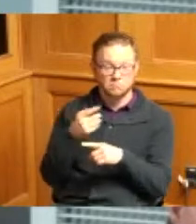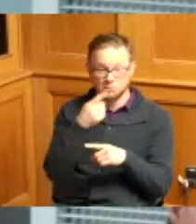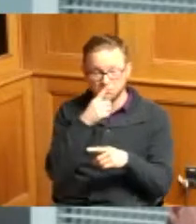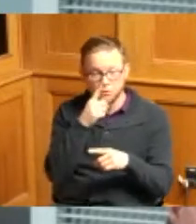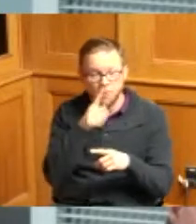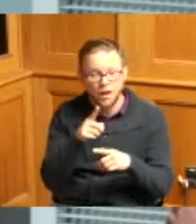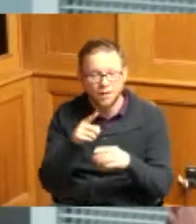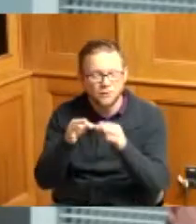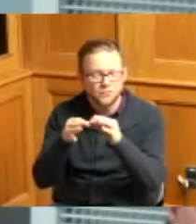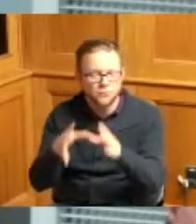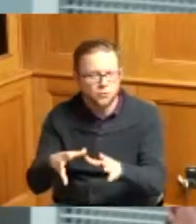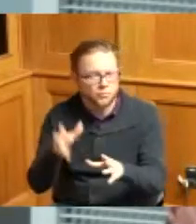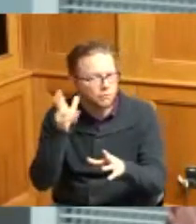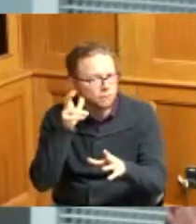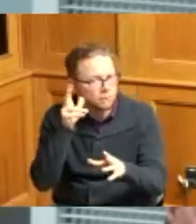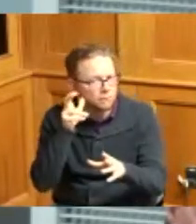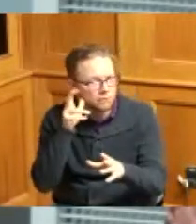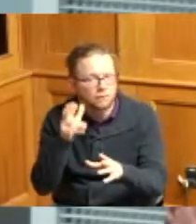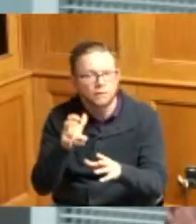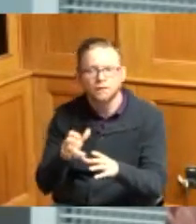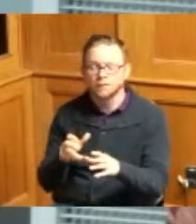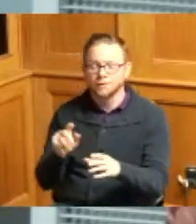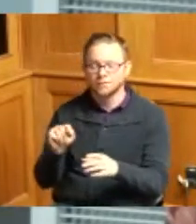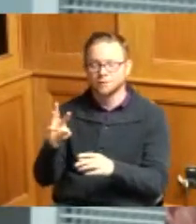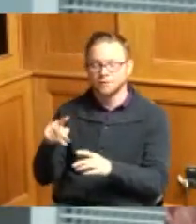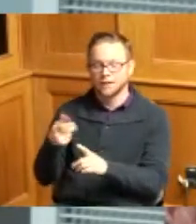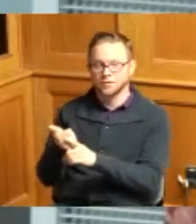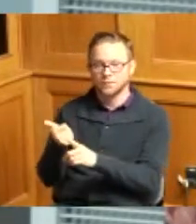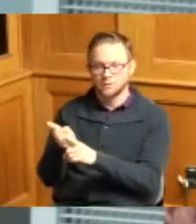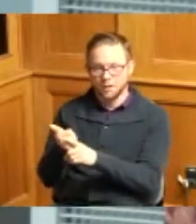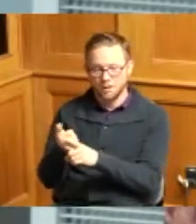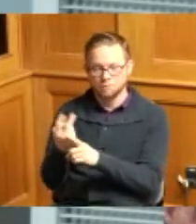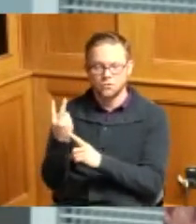you're interpreting back there yeah the township started two years ago with the